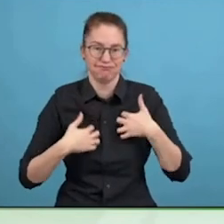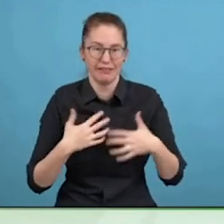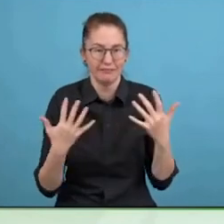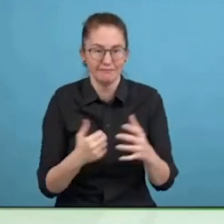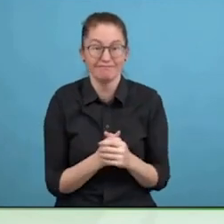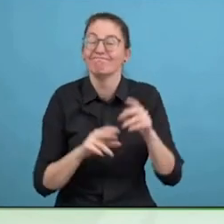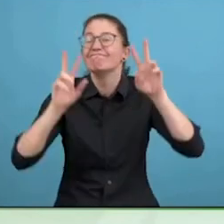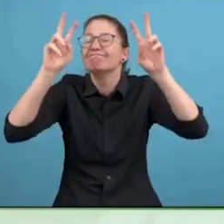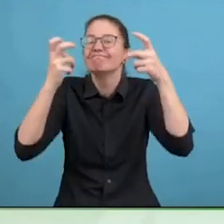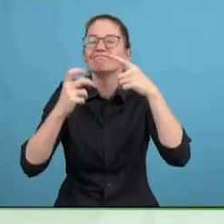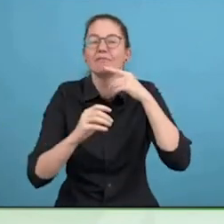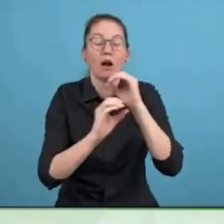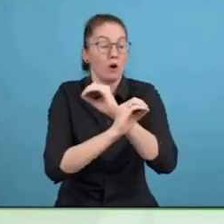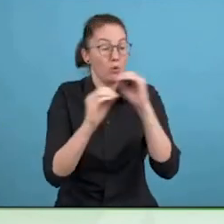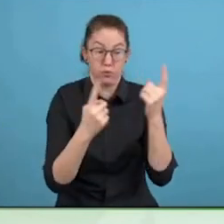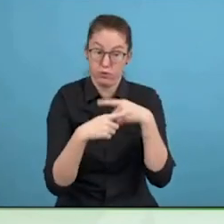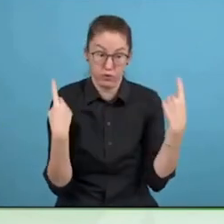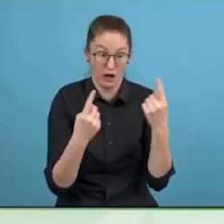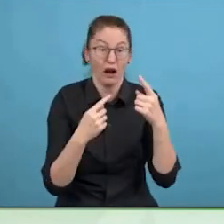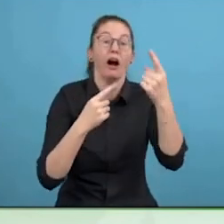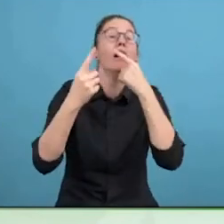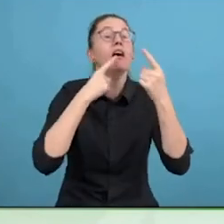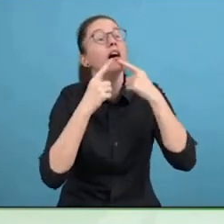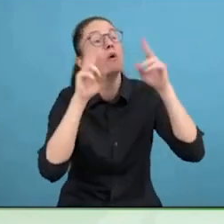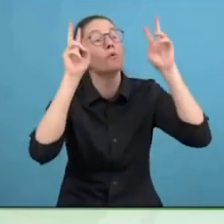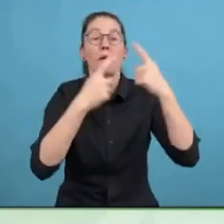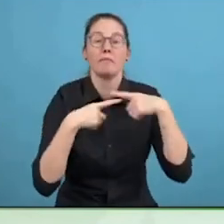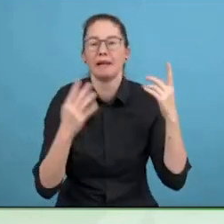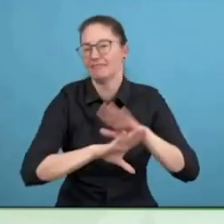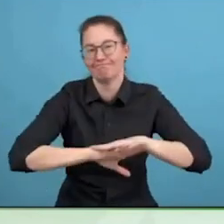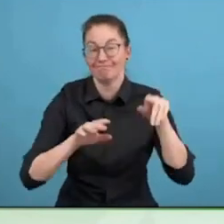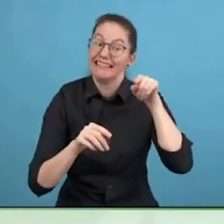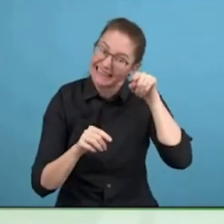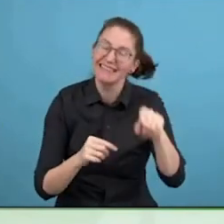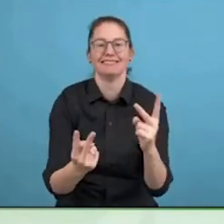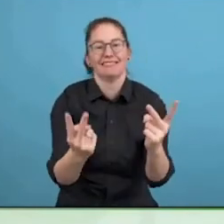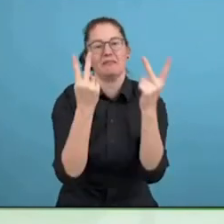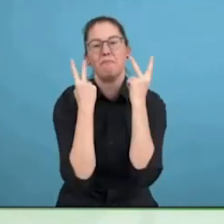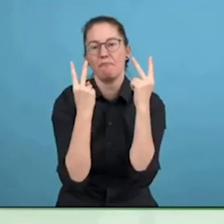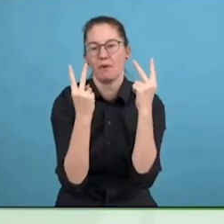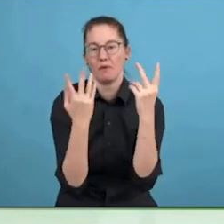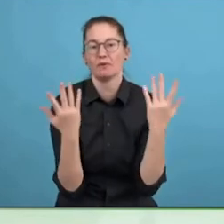They have the solutions they use all the time, but we are not aware of.